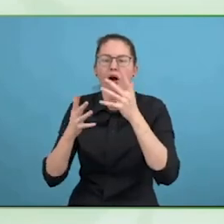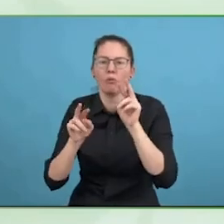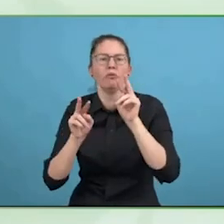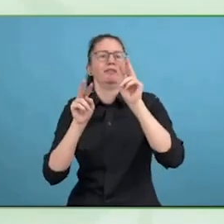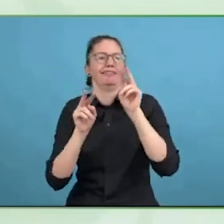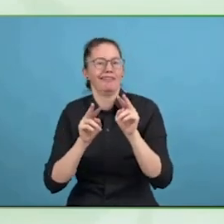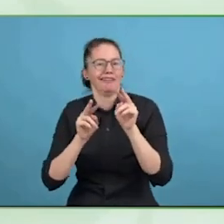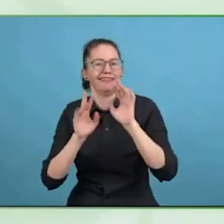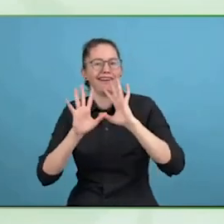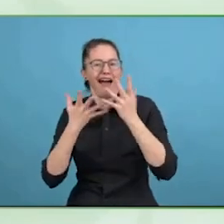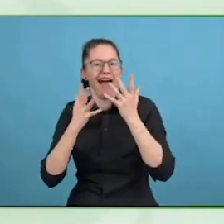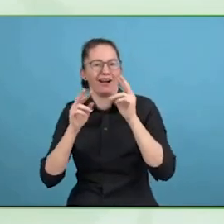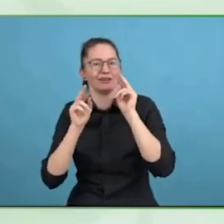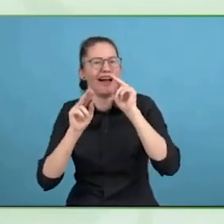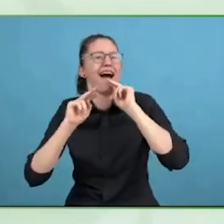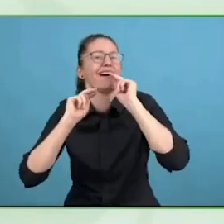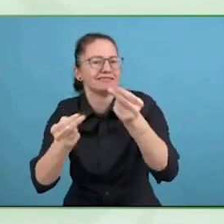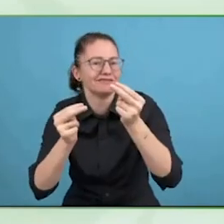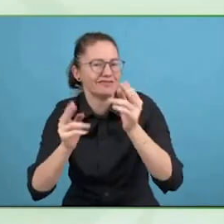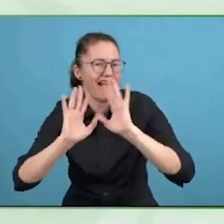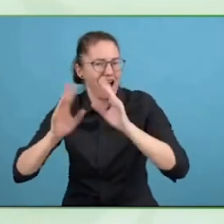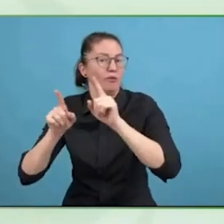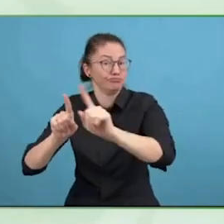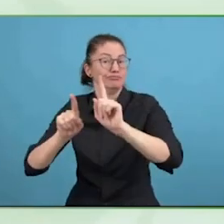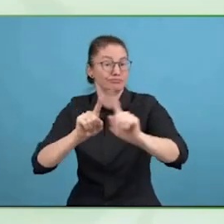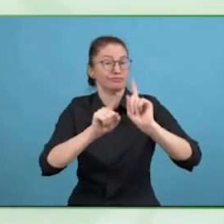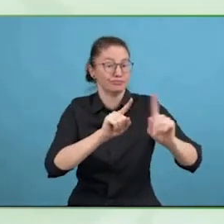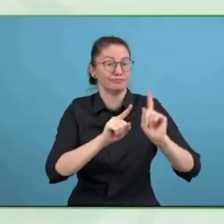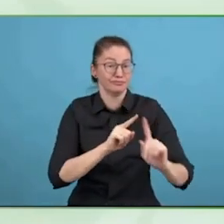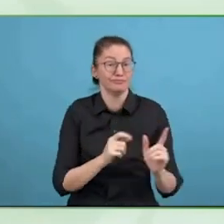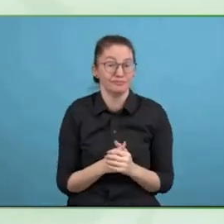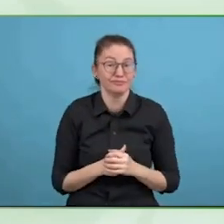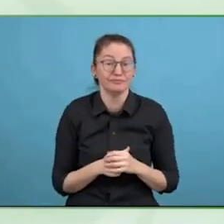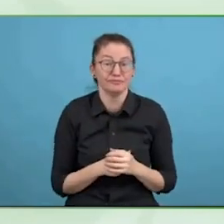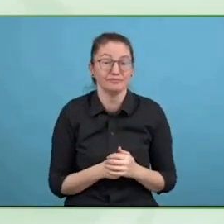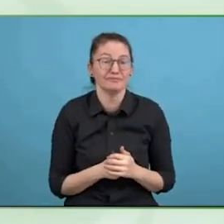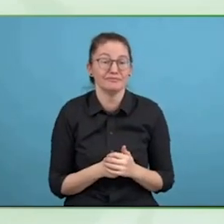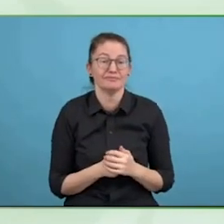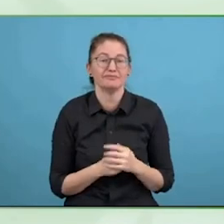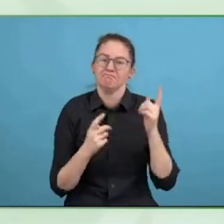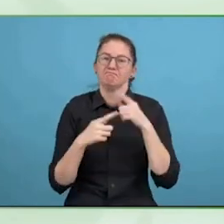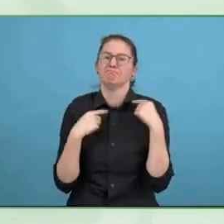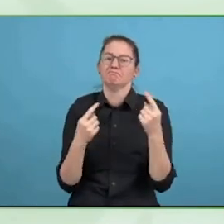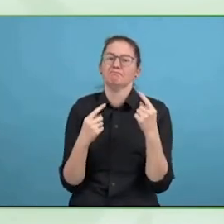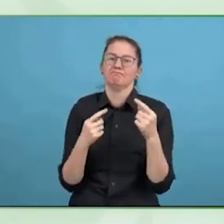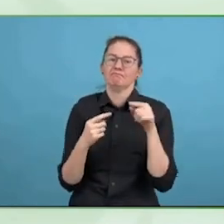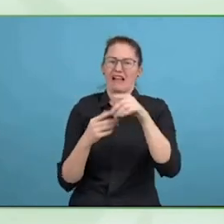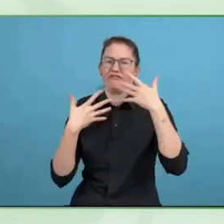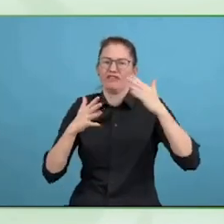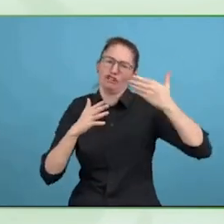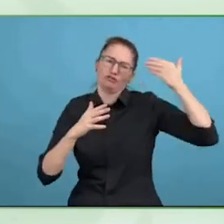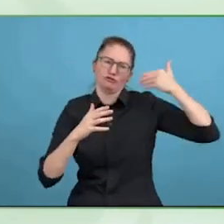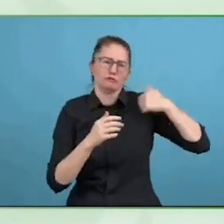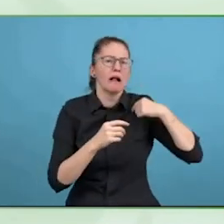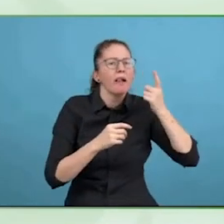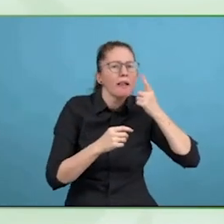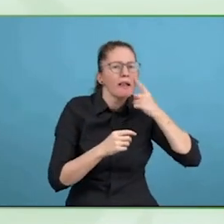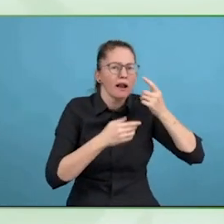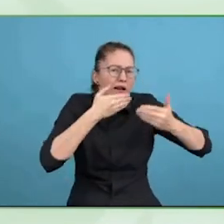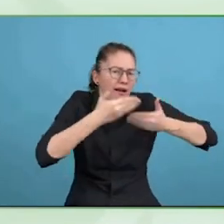reality of how an organisation is doing, but the perceptions as well, because the perceptions of management in the different parts